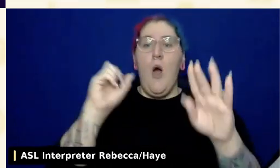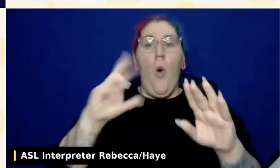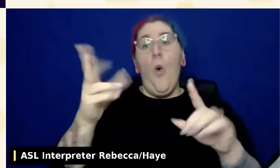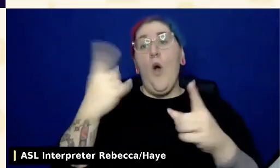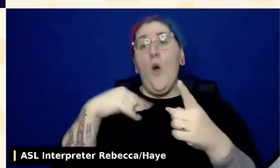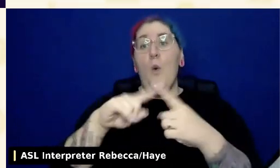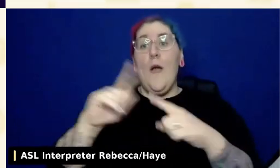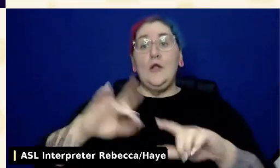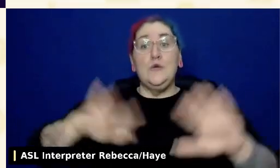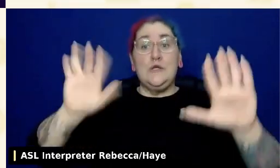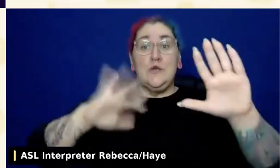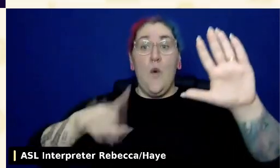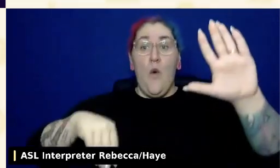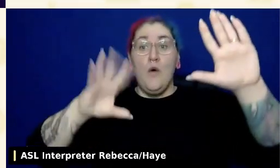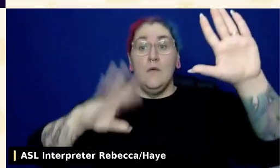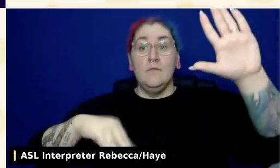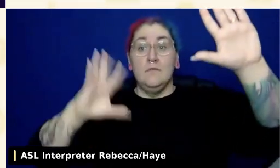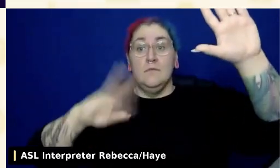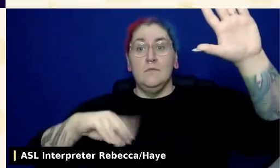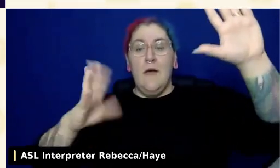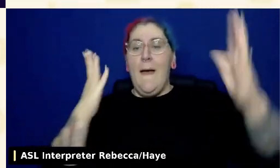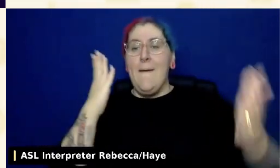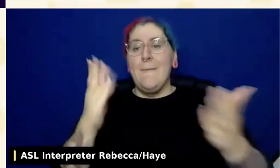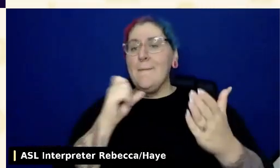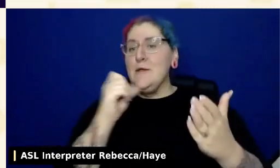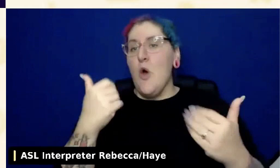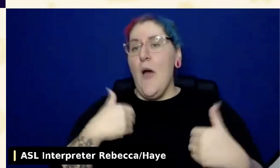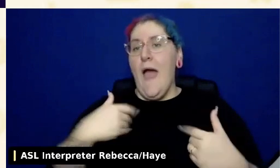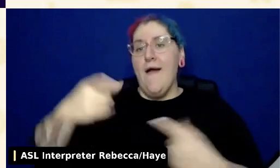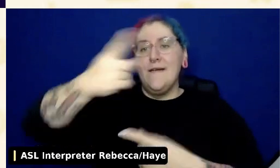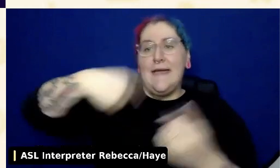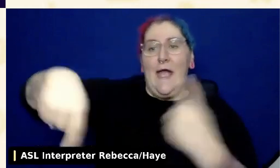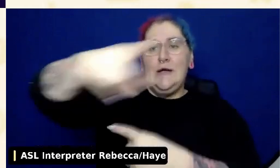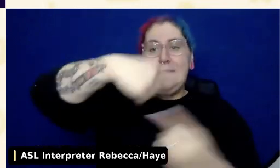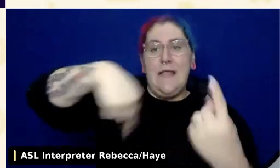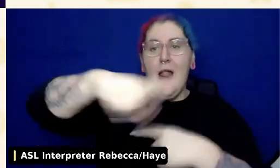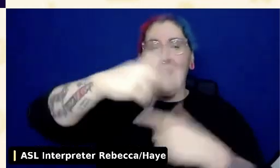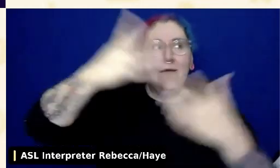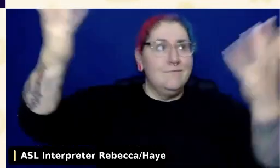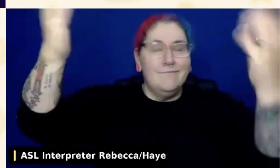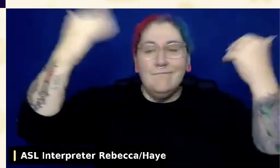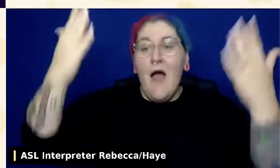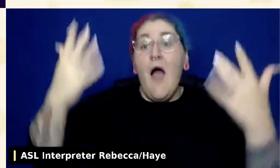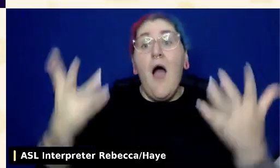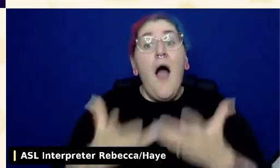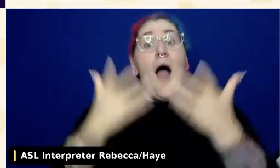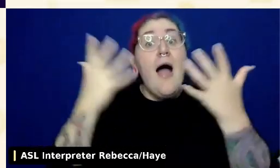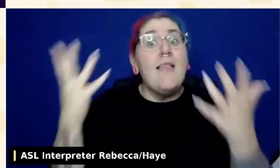Maybe don't have a carousel. There's a lot of data out there that carousels are not required